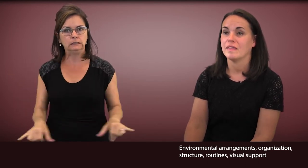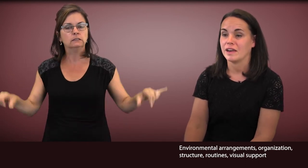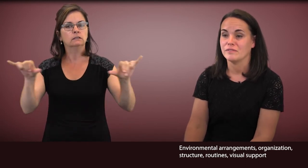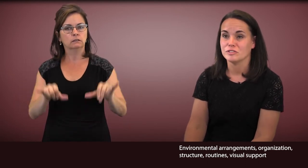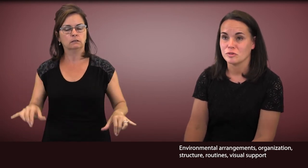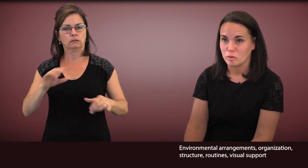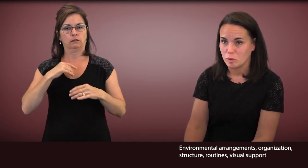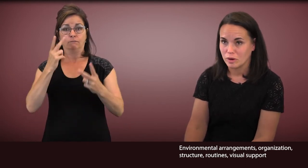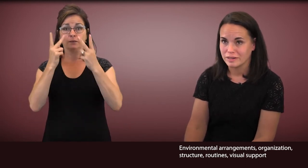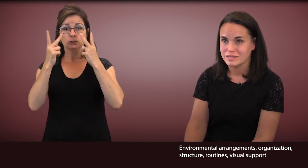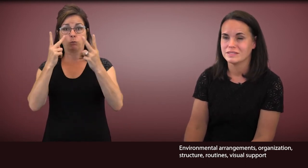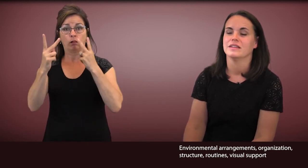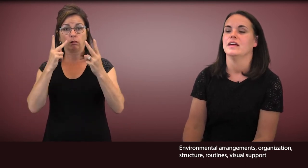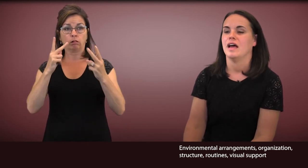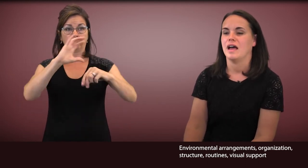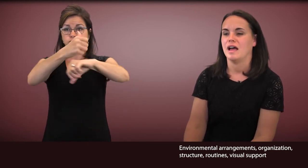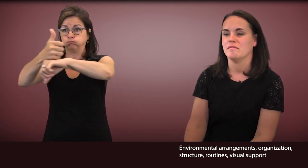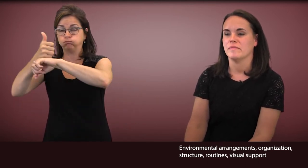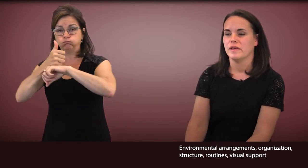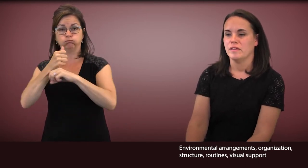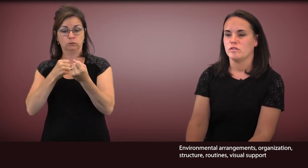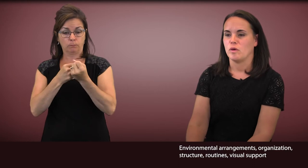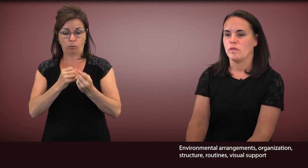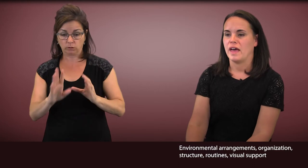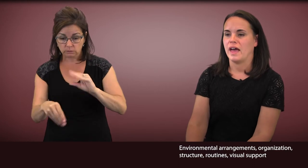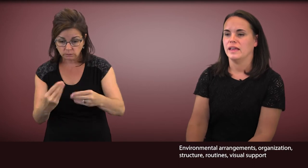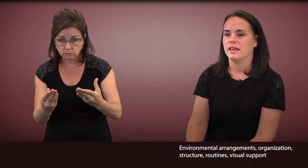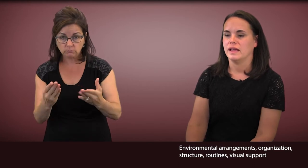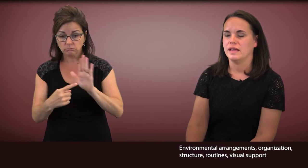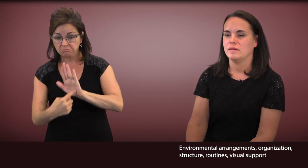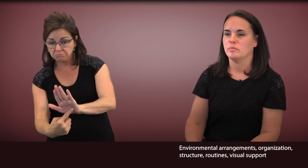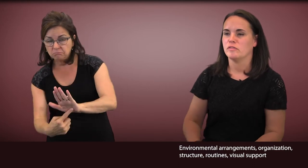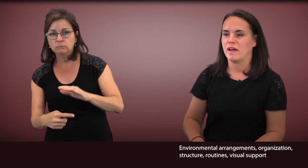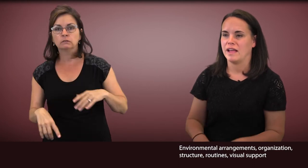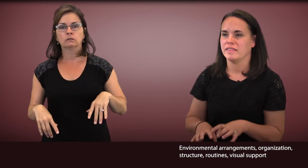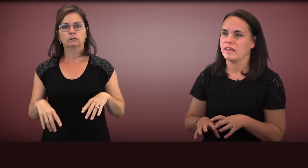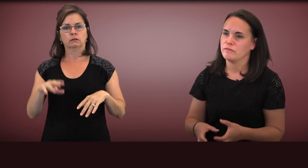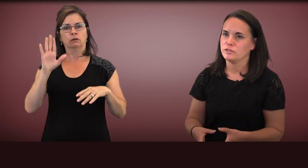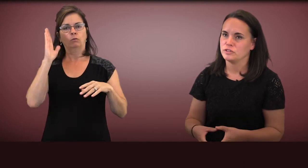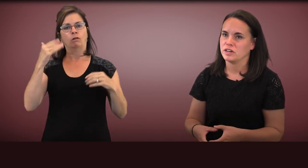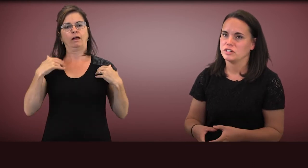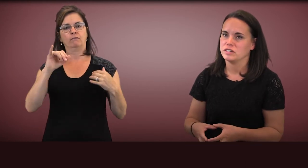a lot of visual supports, so that it provides the infrastructure